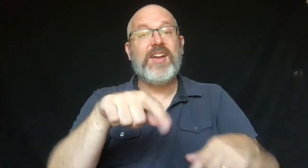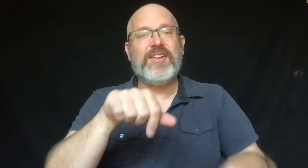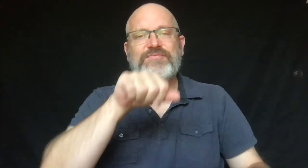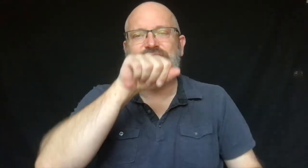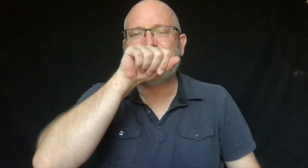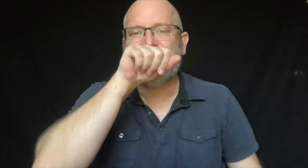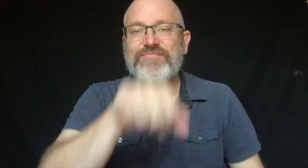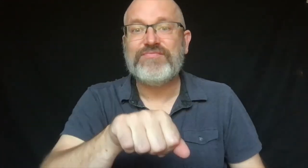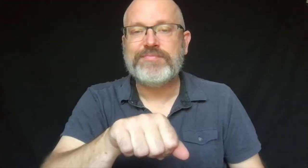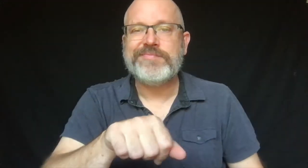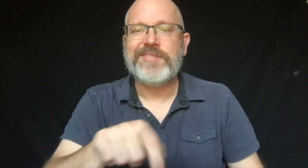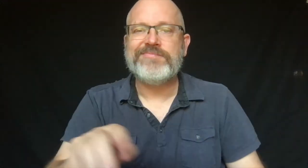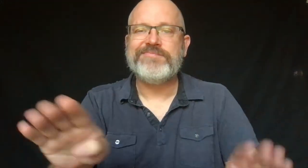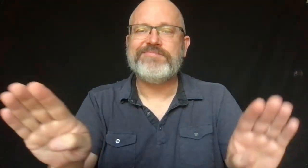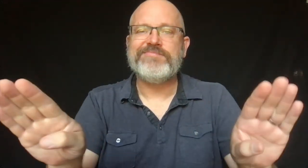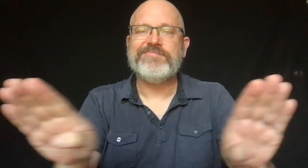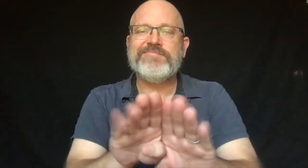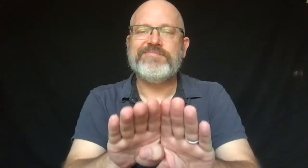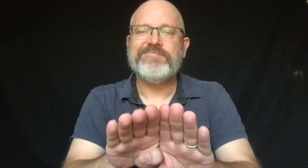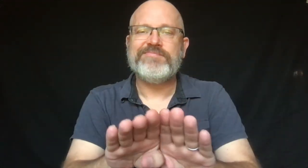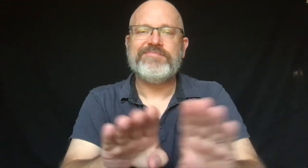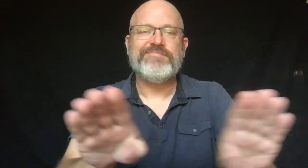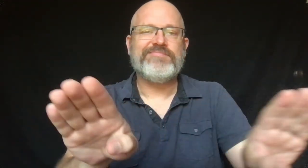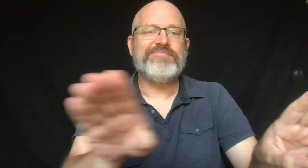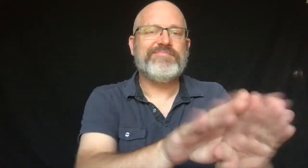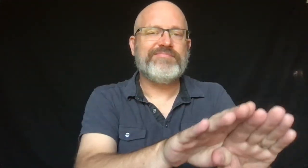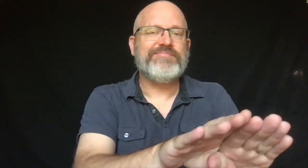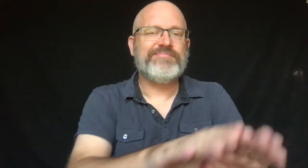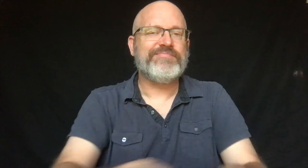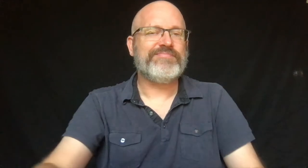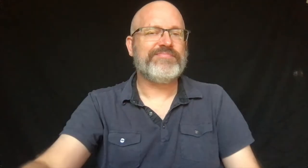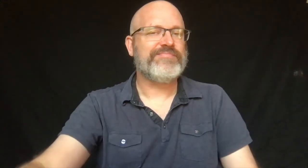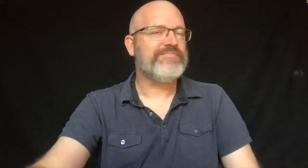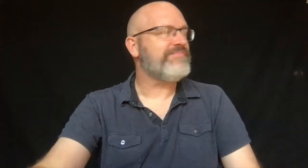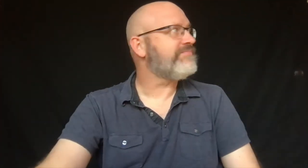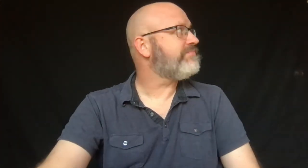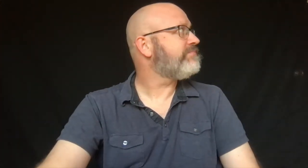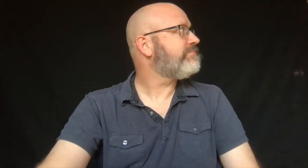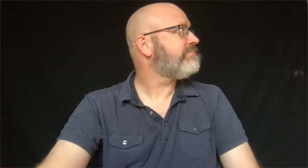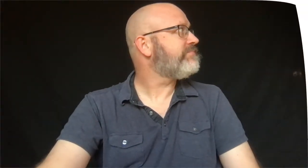Some stores they loved closed.